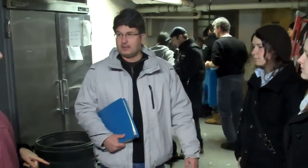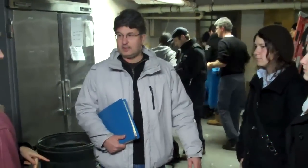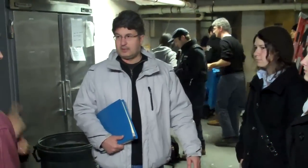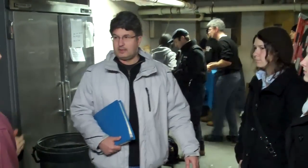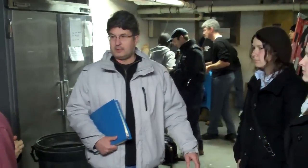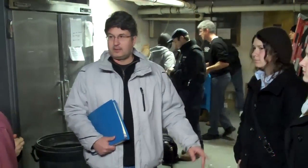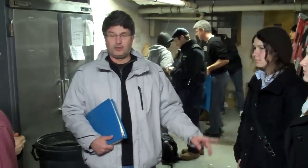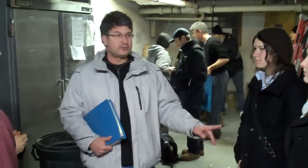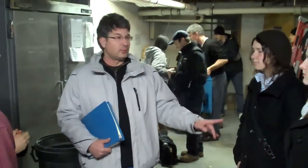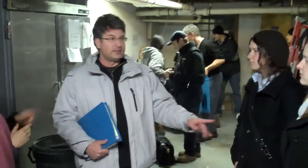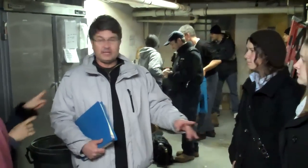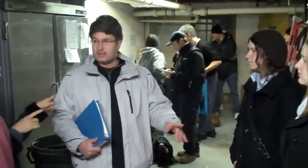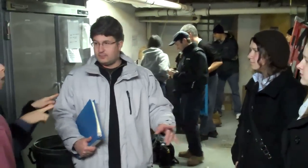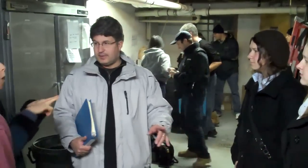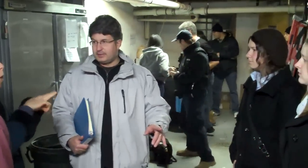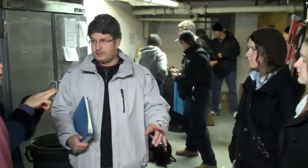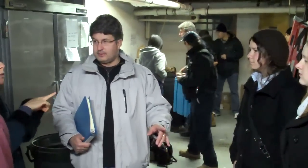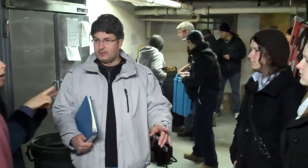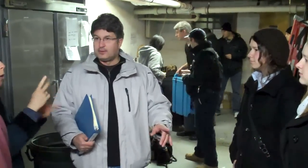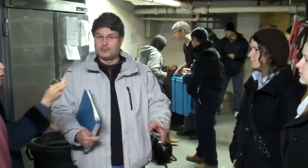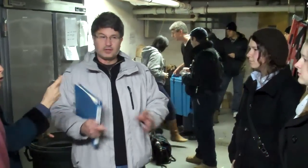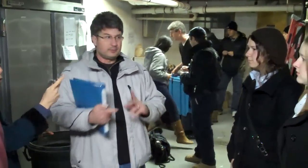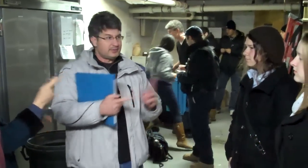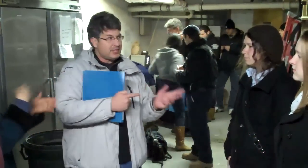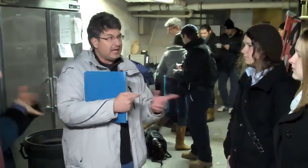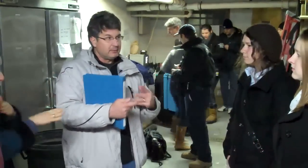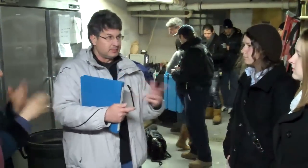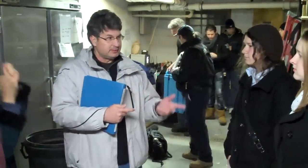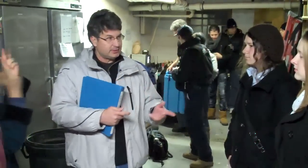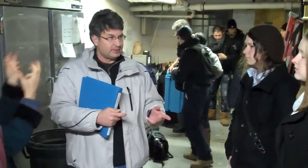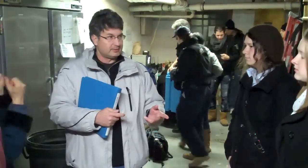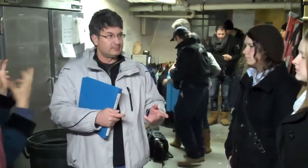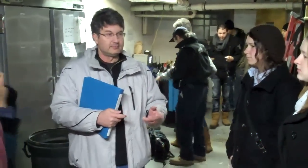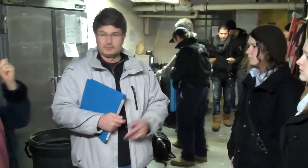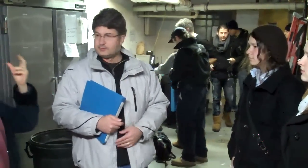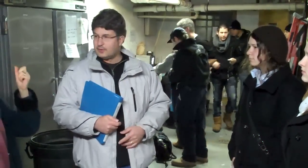And also when they come in they're going to be chatting with eachother.